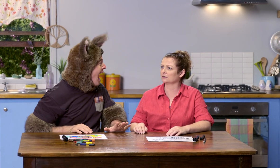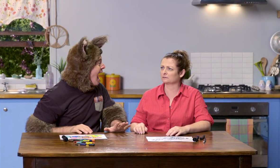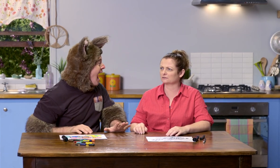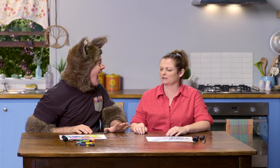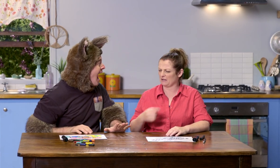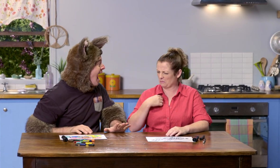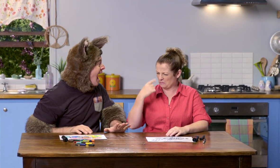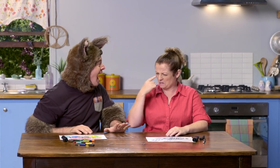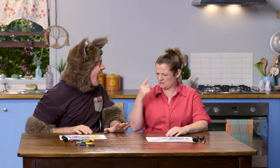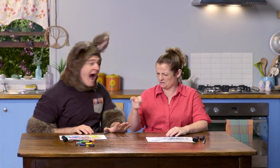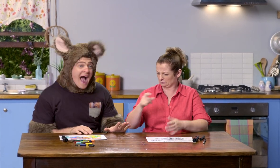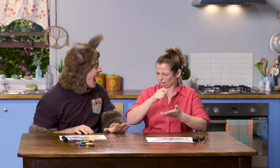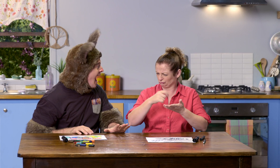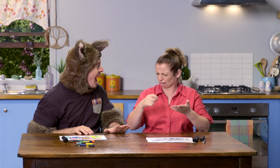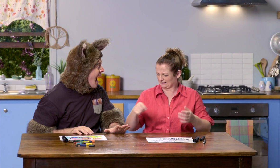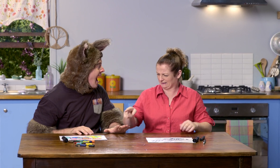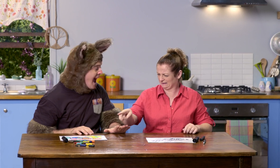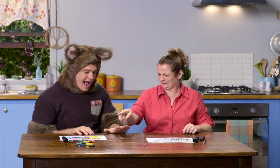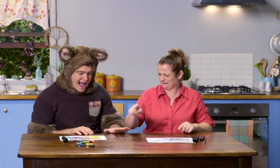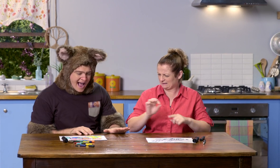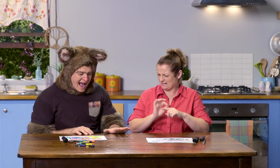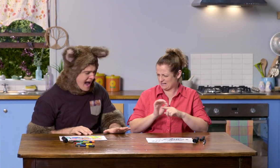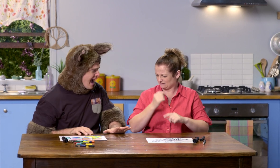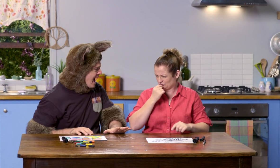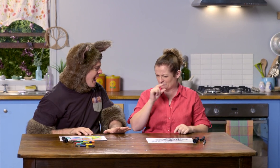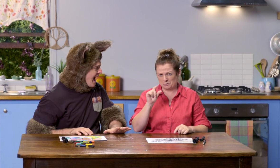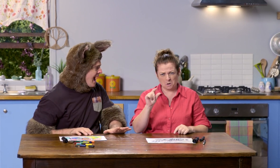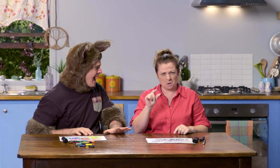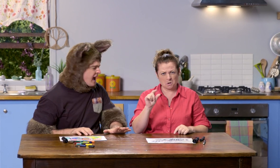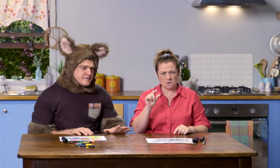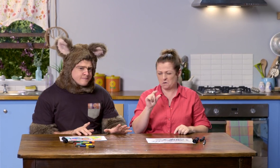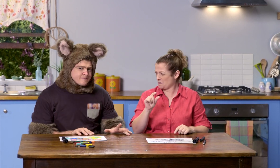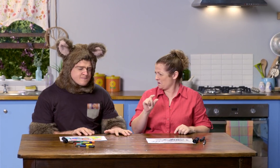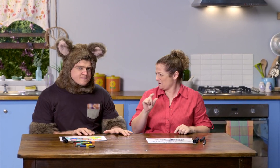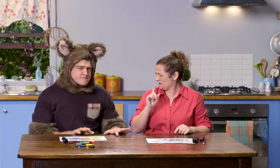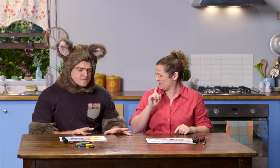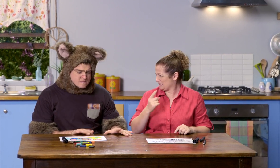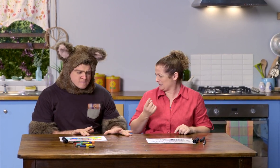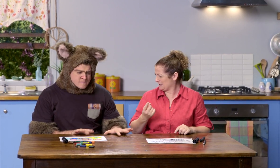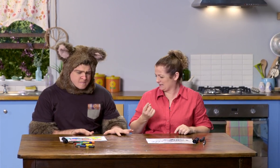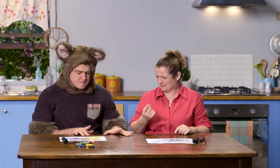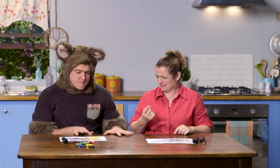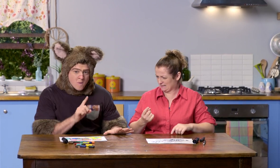Um... Possum, I don't think those crayons are big enough. Hmm.